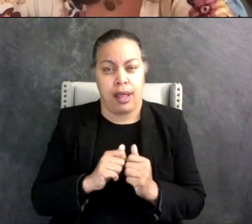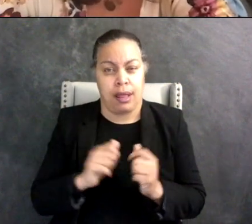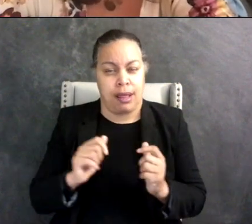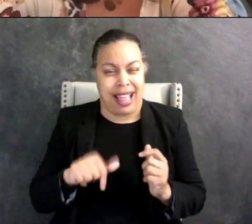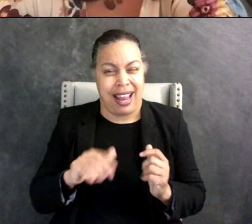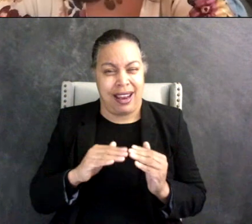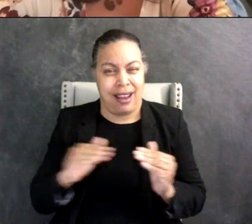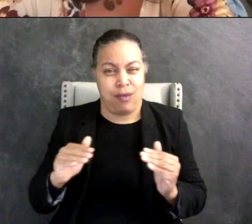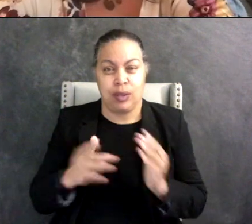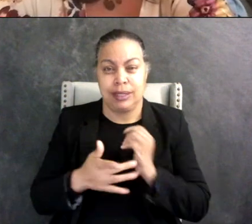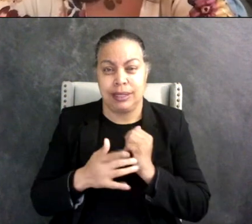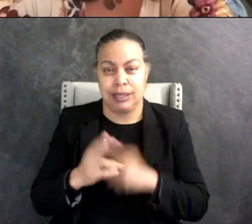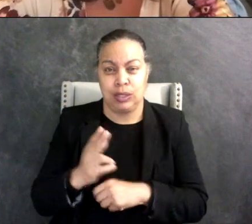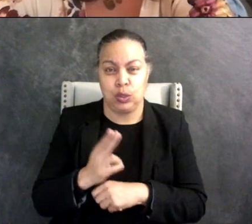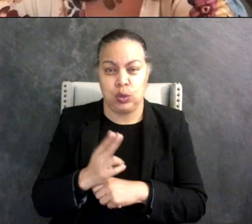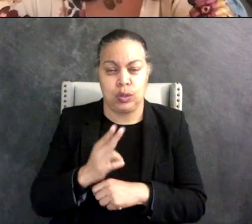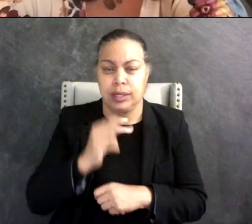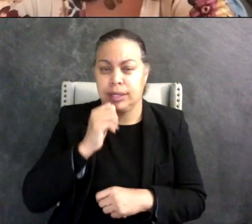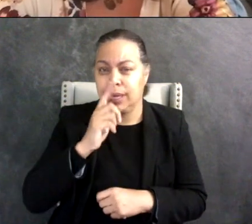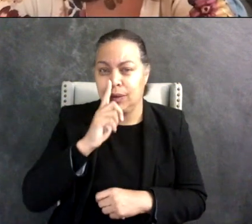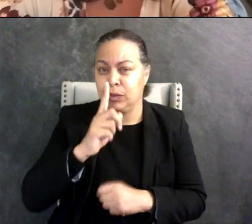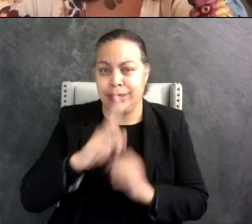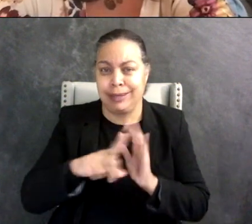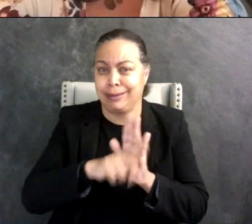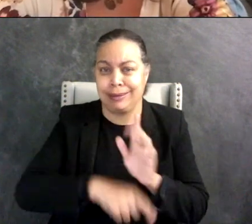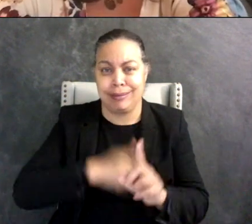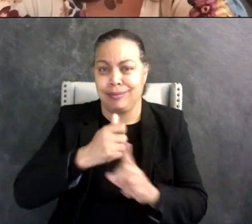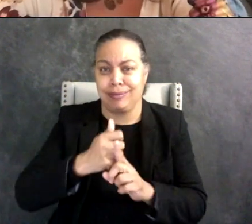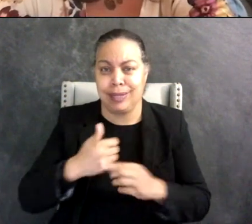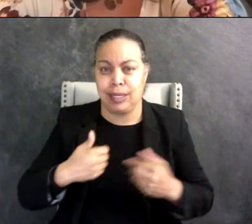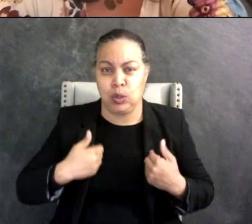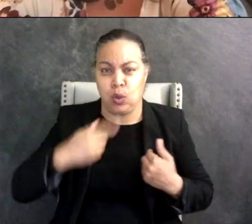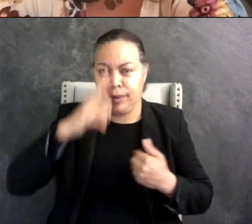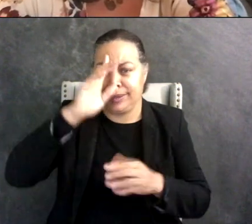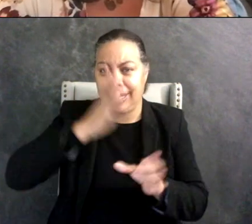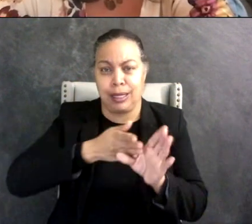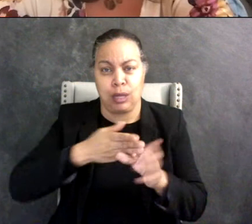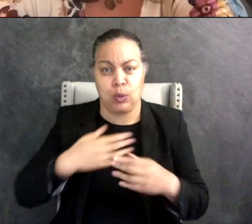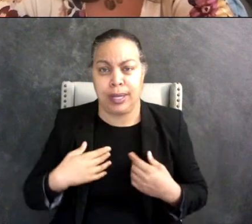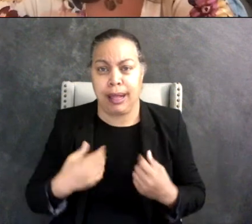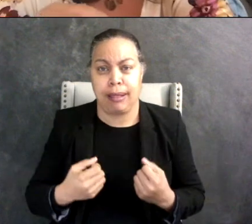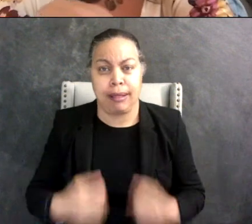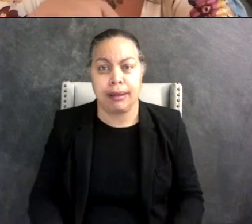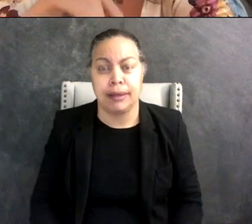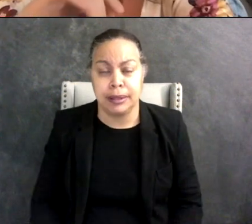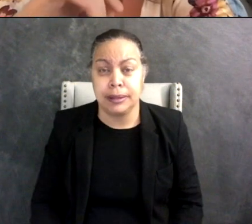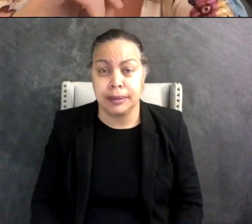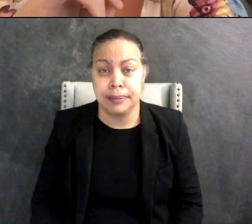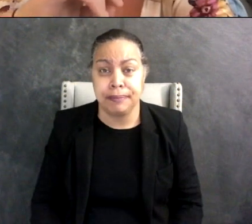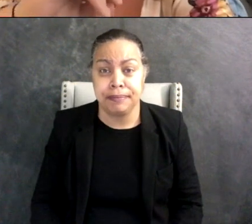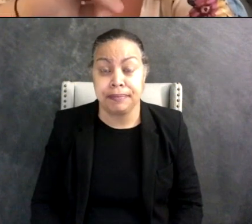use has a nearly negligible effect on adolescent psychological well-being, including questions on